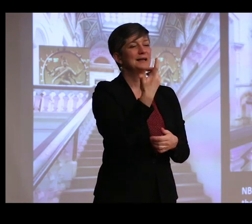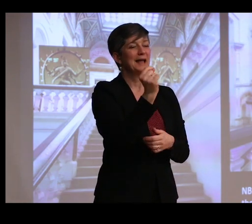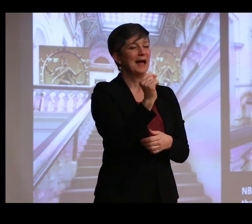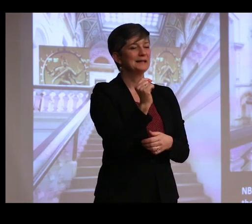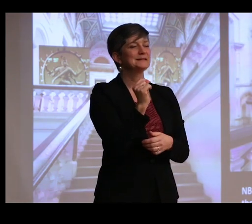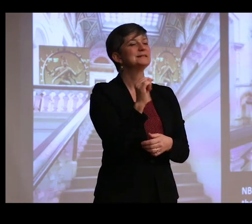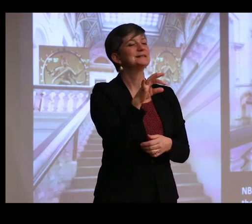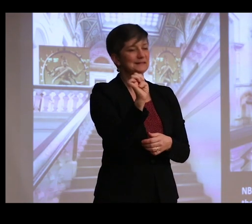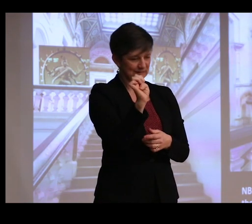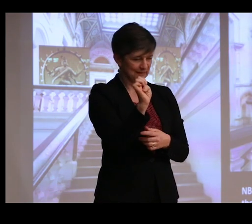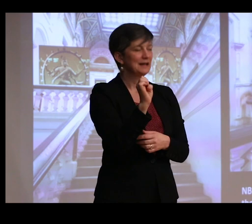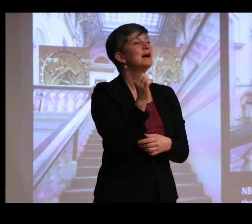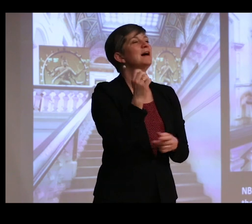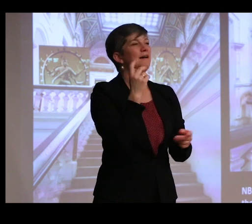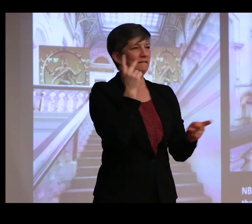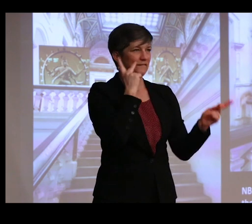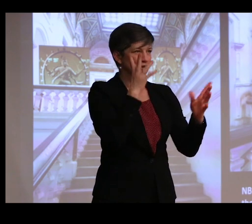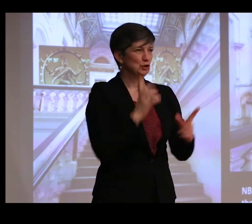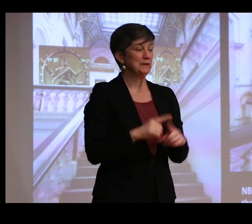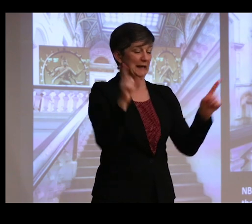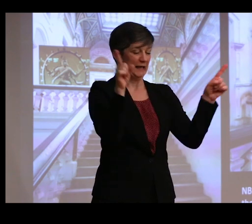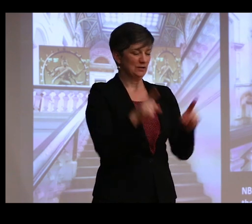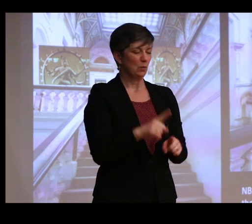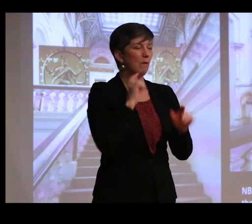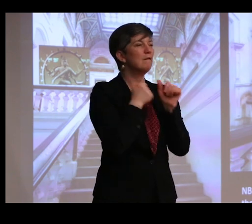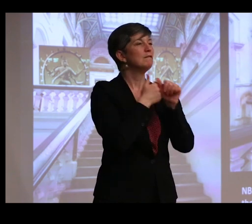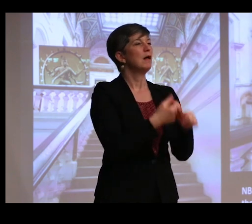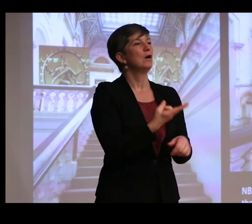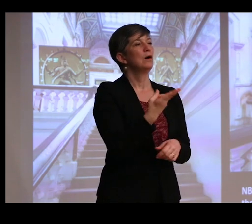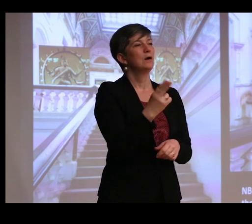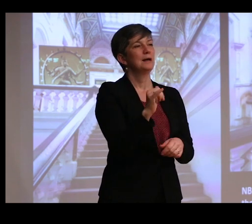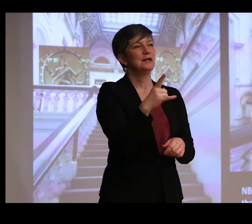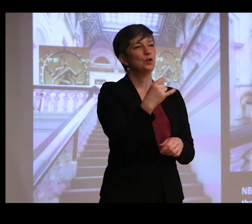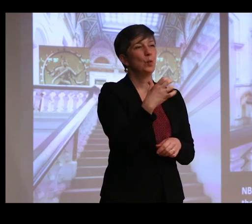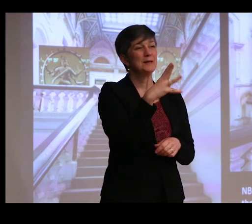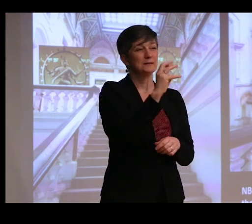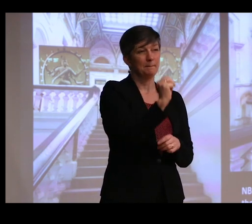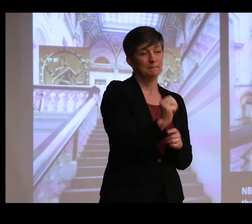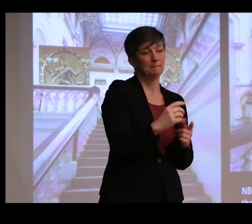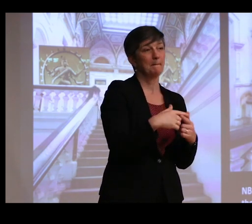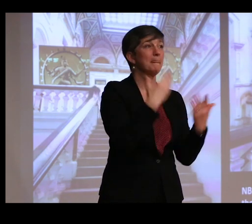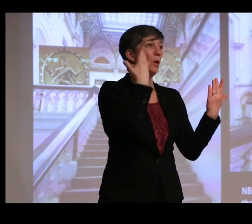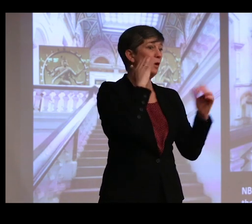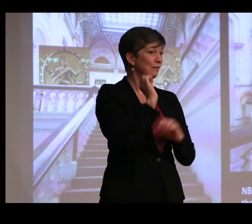refers to Indian visitors who were presumably followers of Hinduism, though we don't know if anyone ever asked.